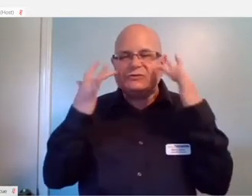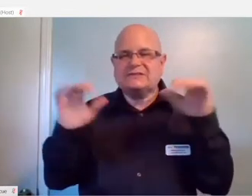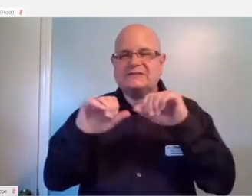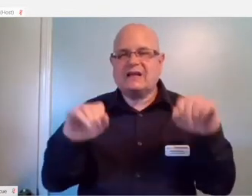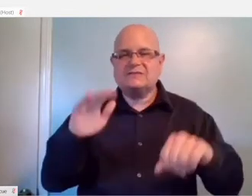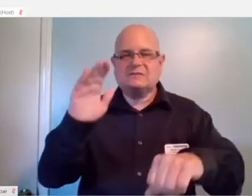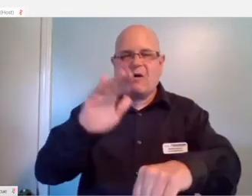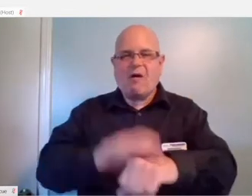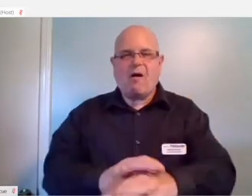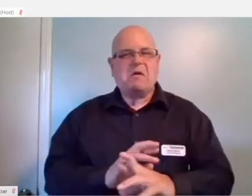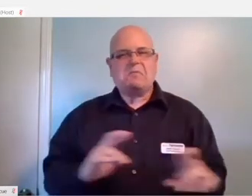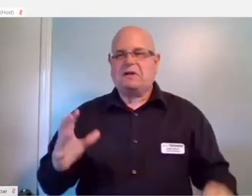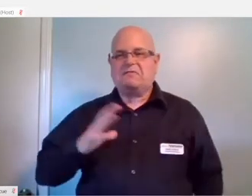And you'll be good to go.